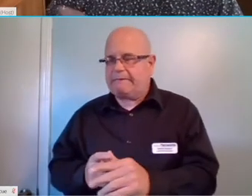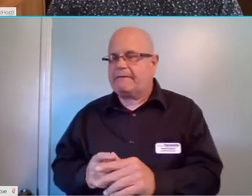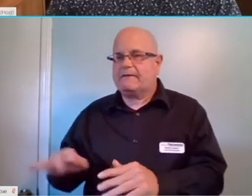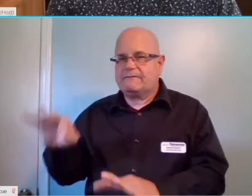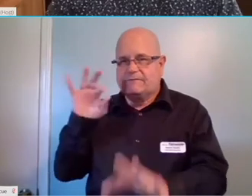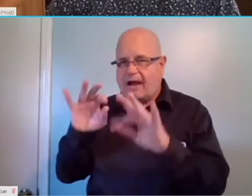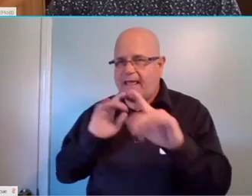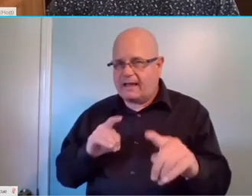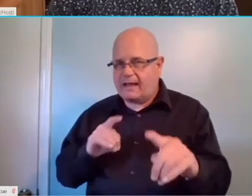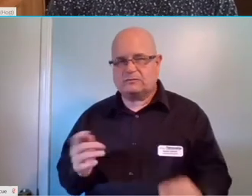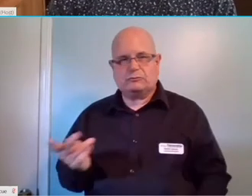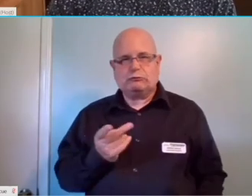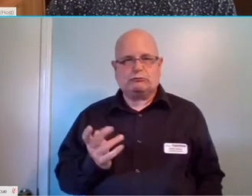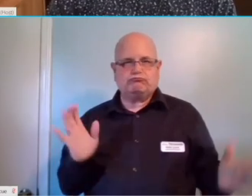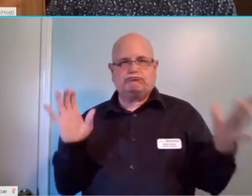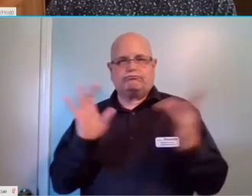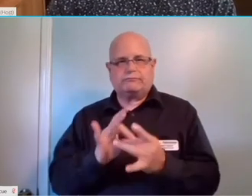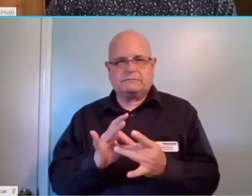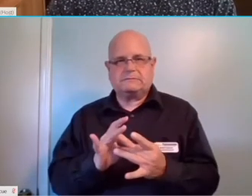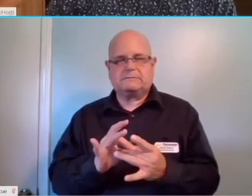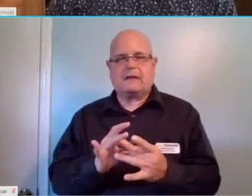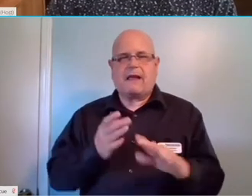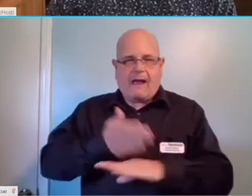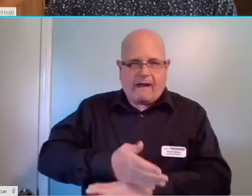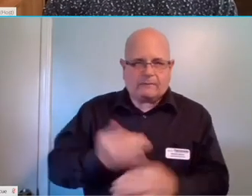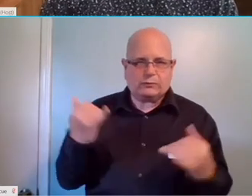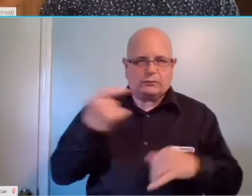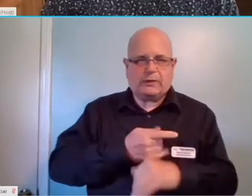then we can connect the two of you after the session is over.